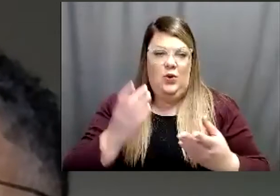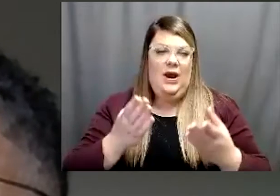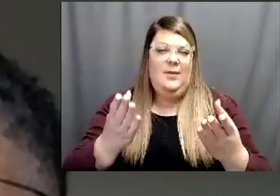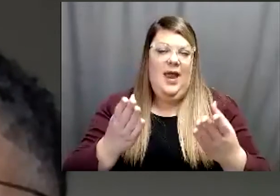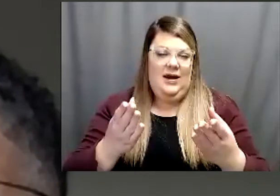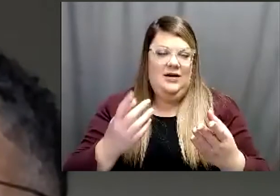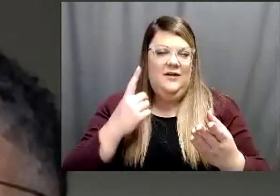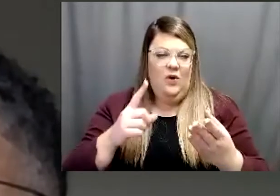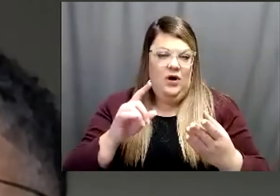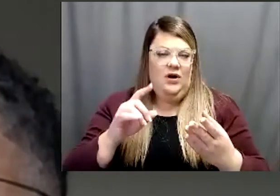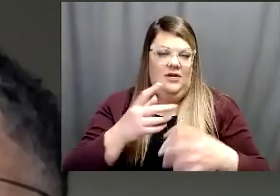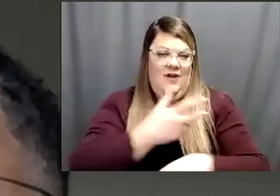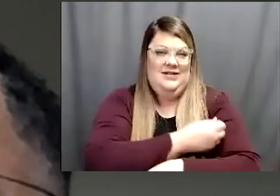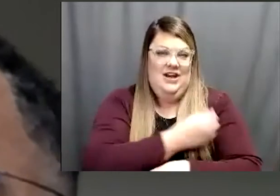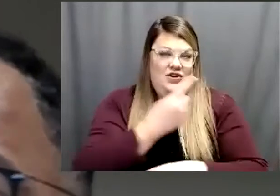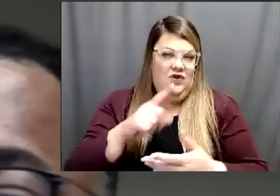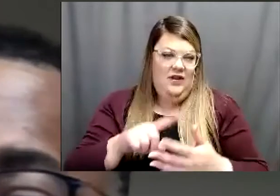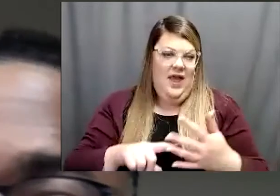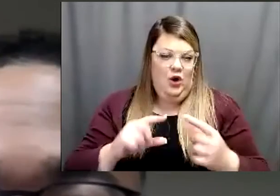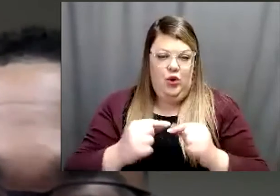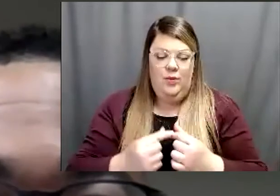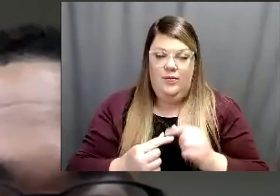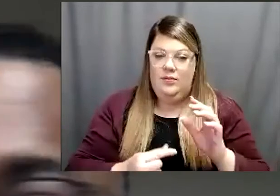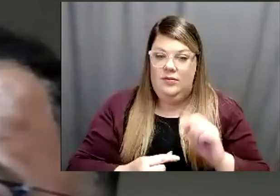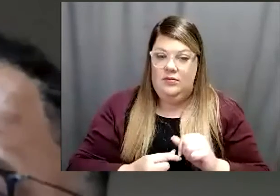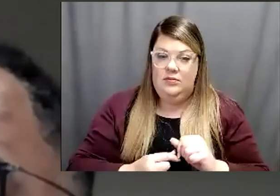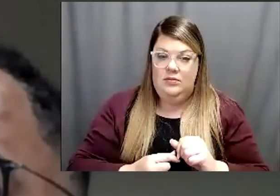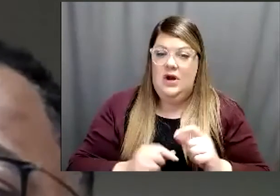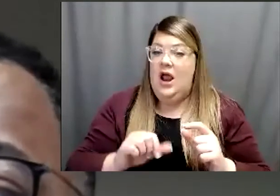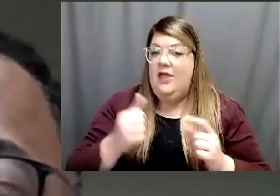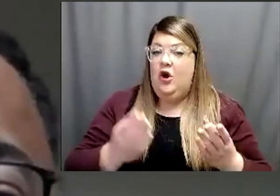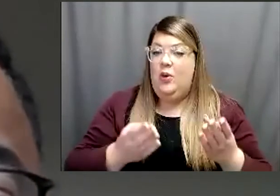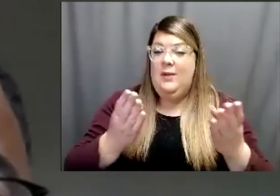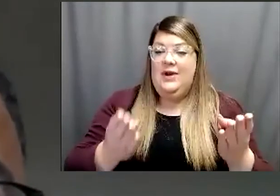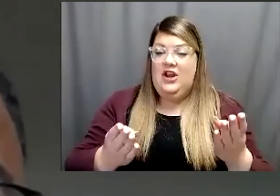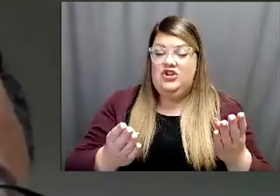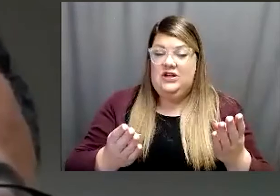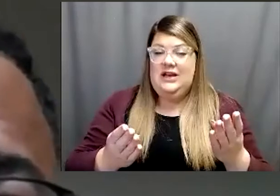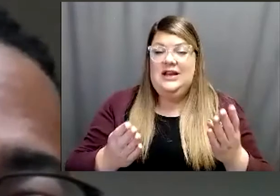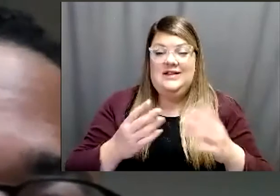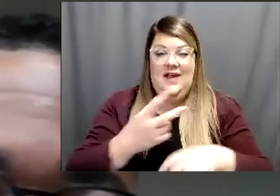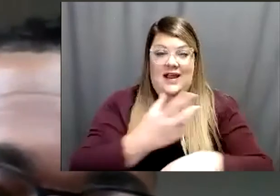as well and then another really recommend is of course vaccination for family members of course